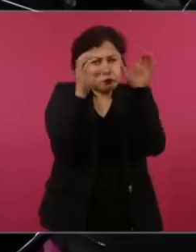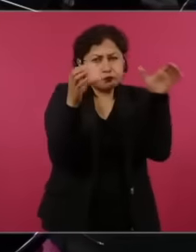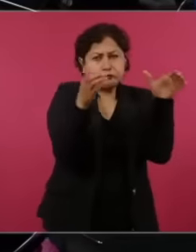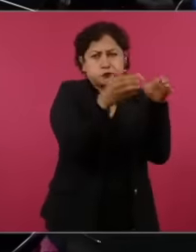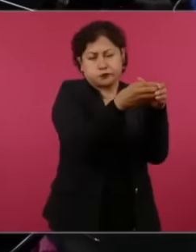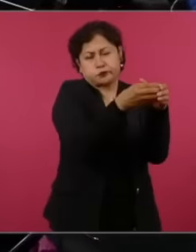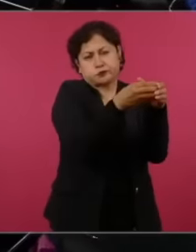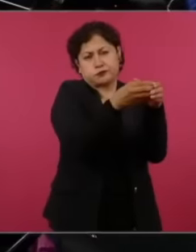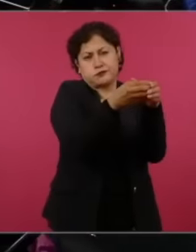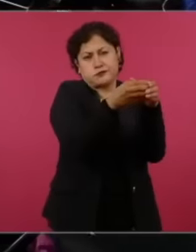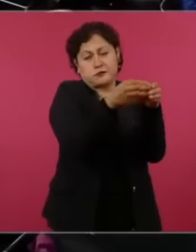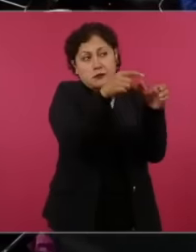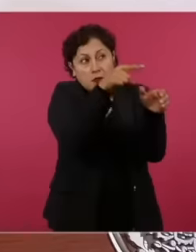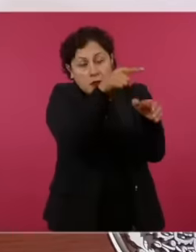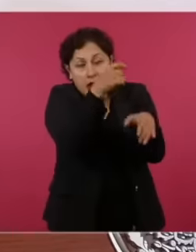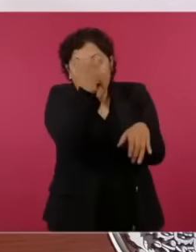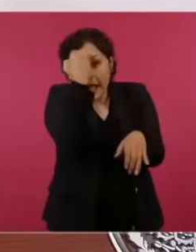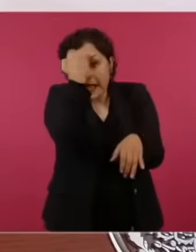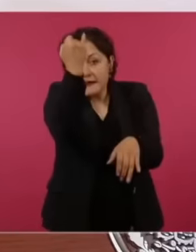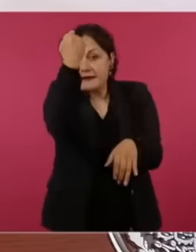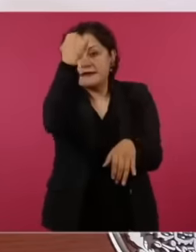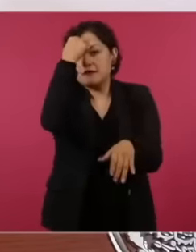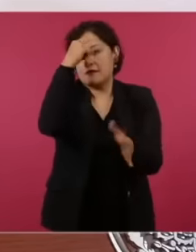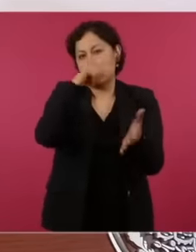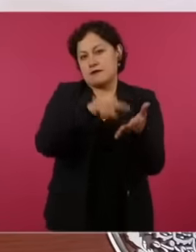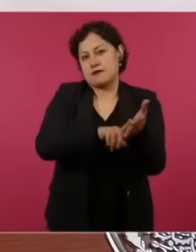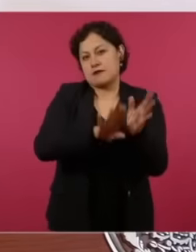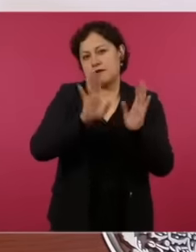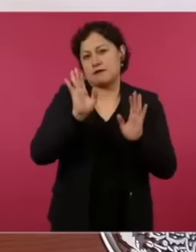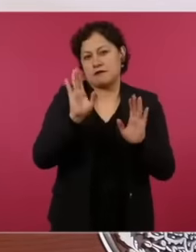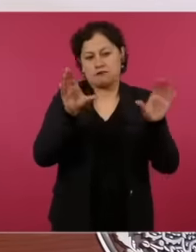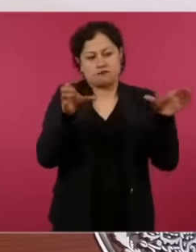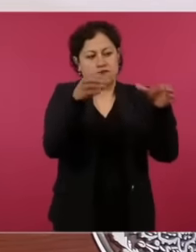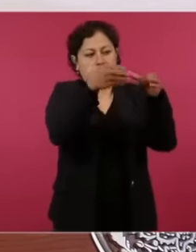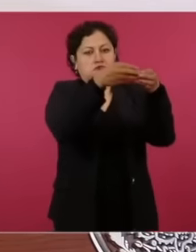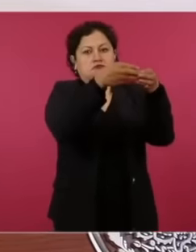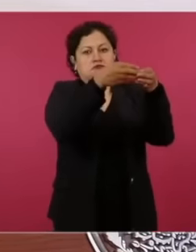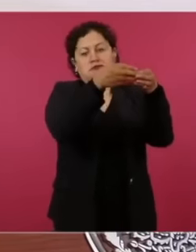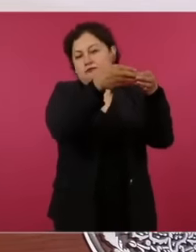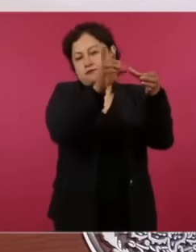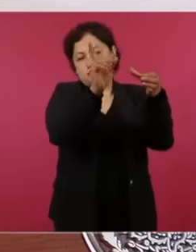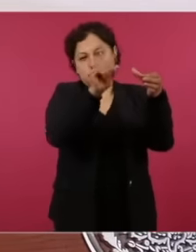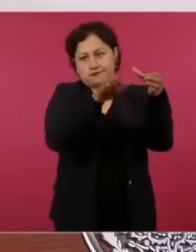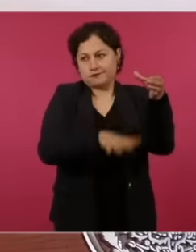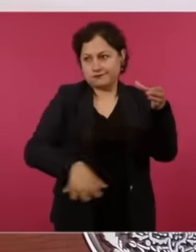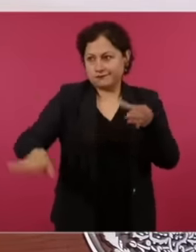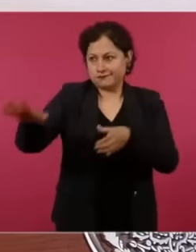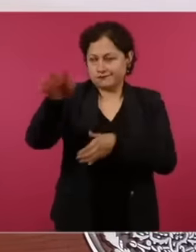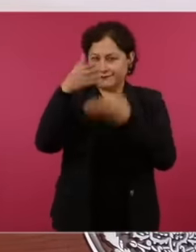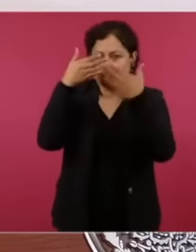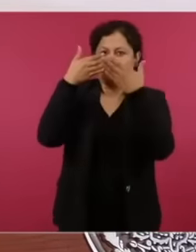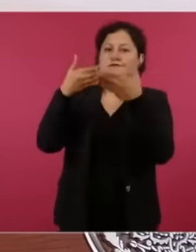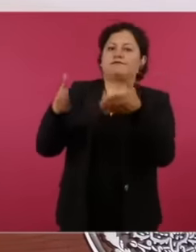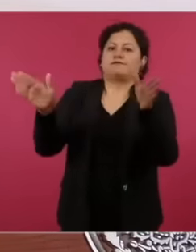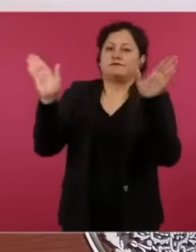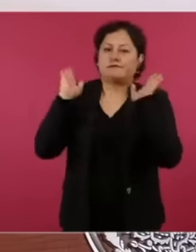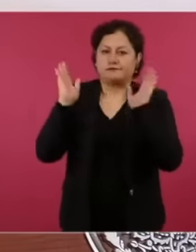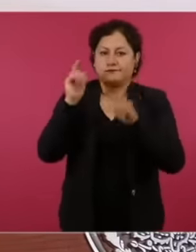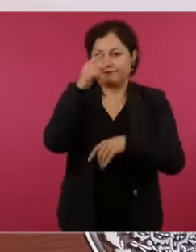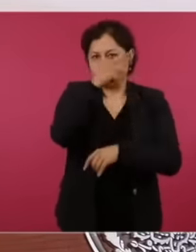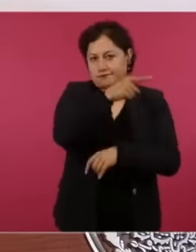makes them in themselves